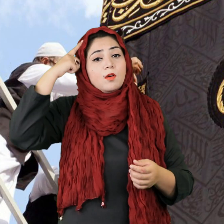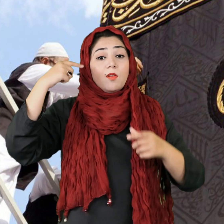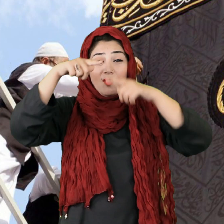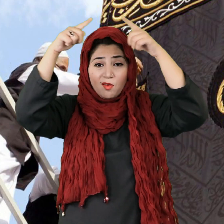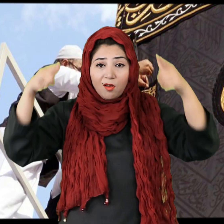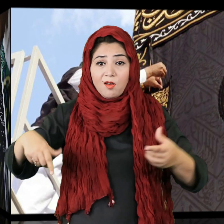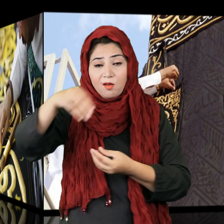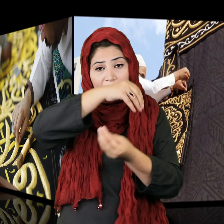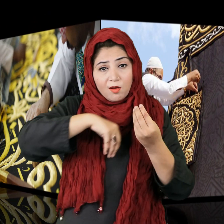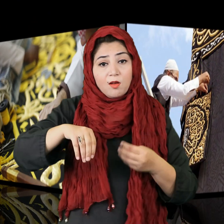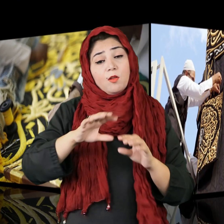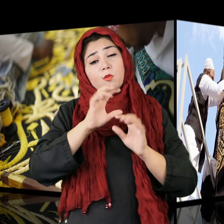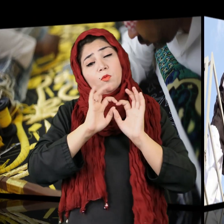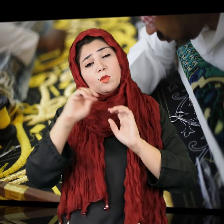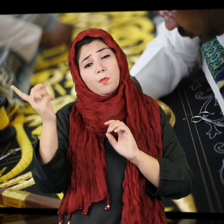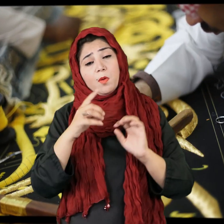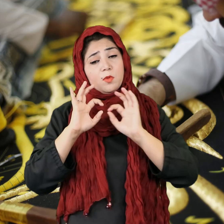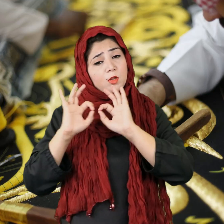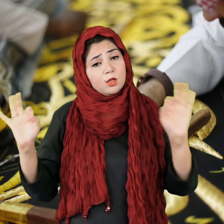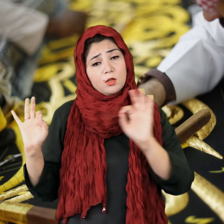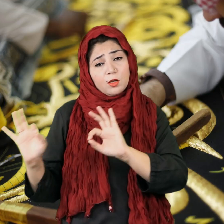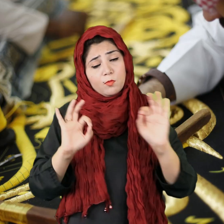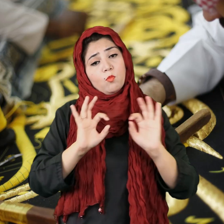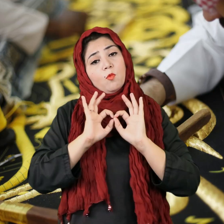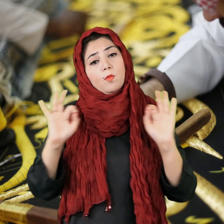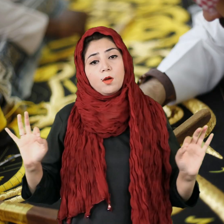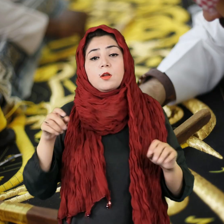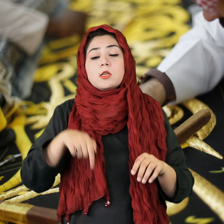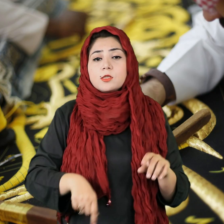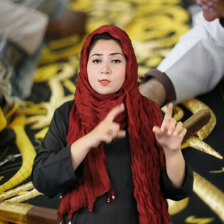The preparations for covering the Kaaba have finished.